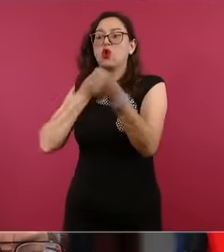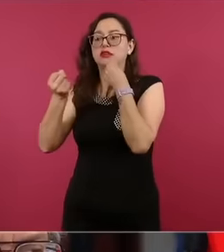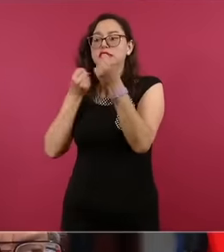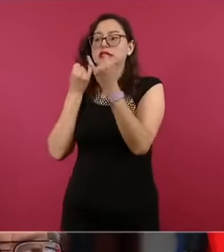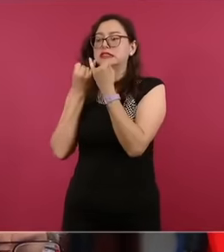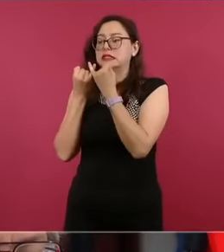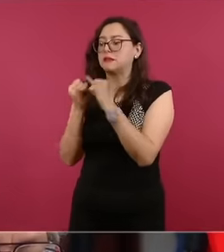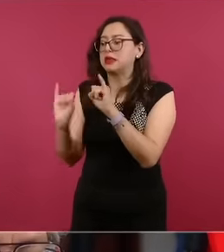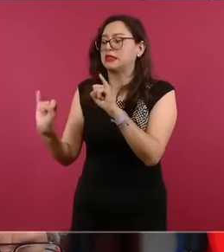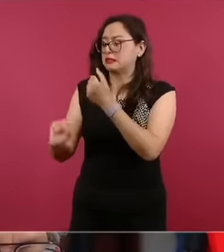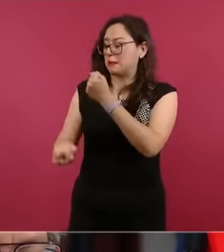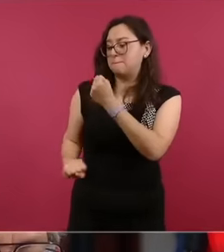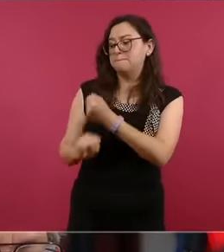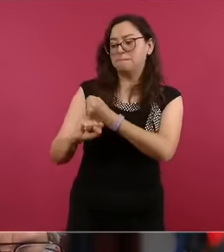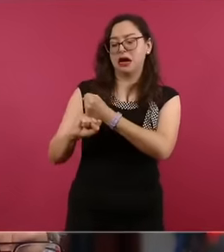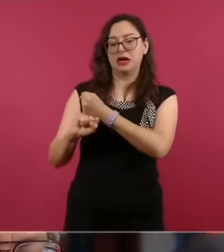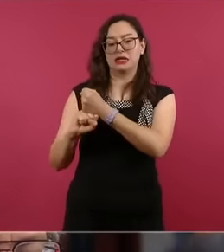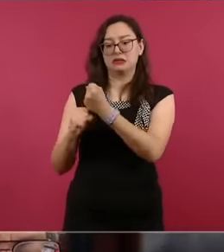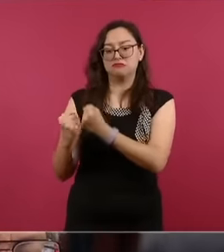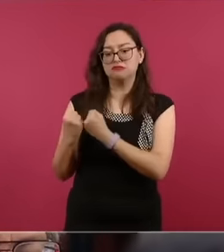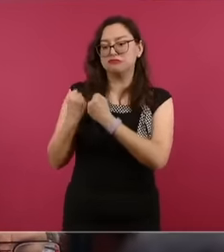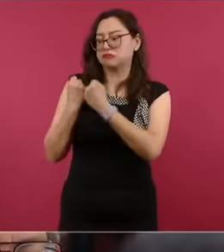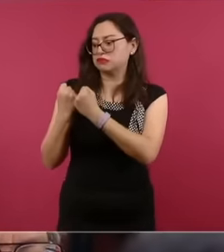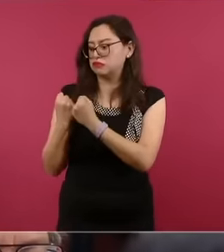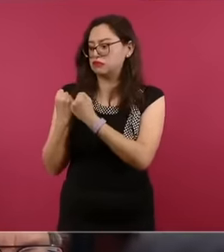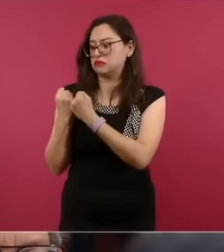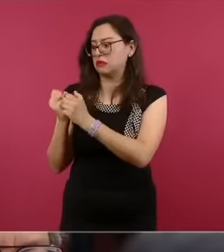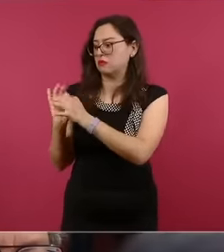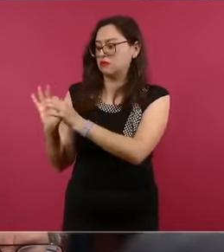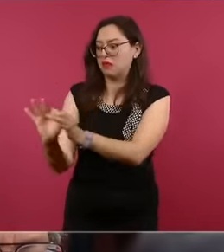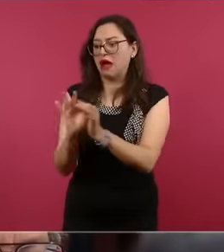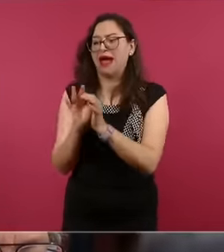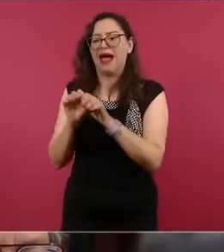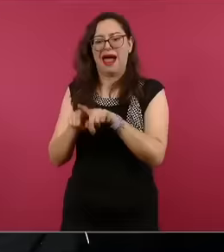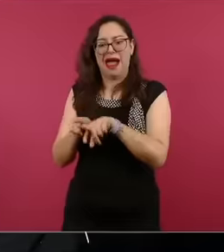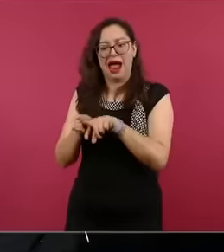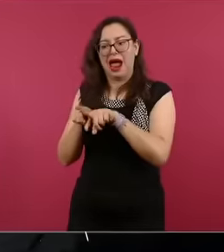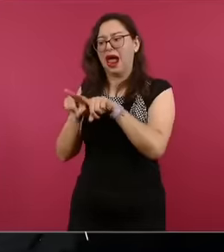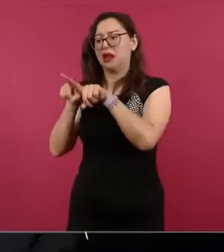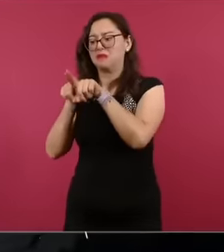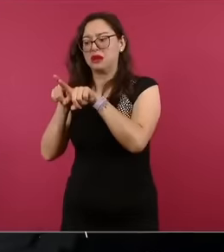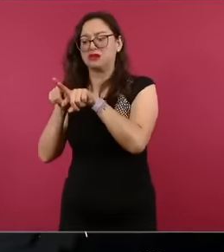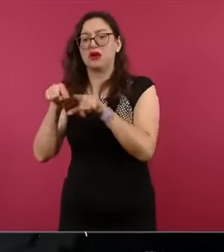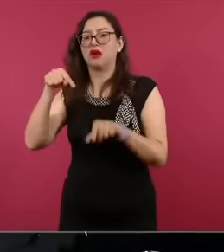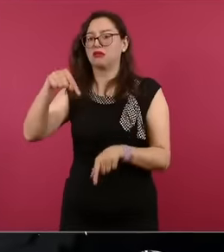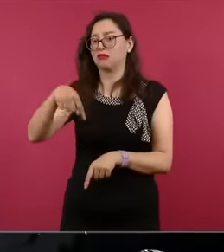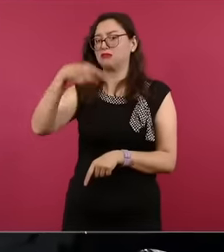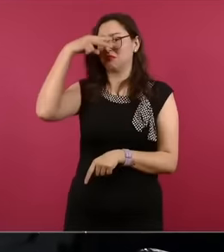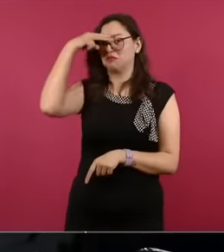and alternative press and make ties of brotherhood and I believe that Mexico would be the right place for